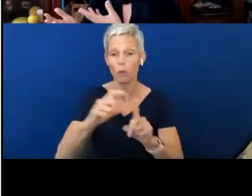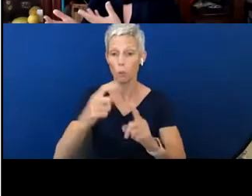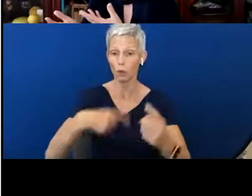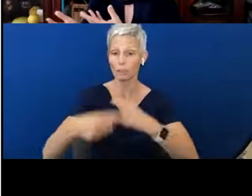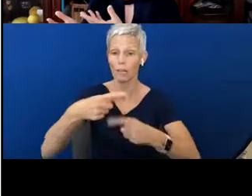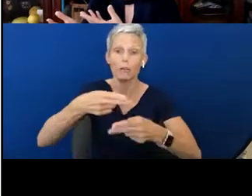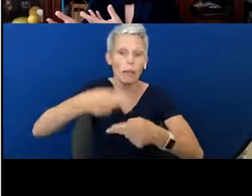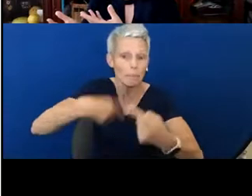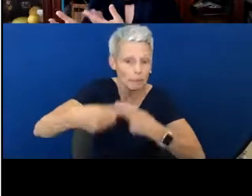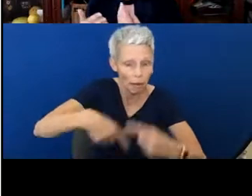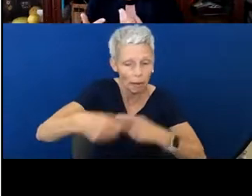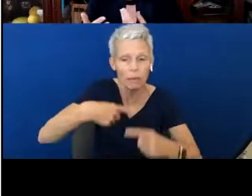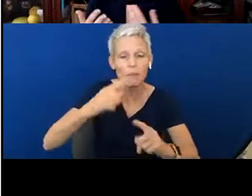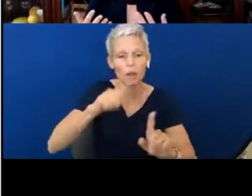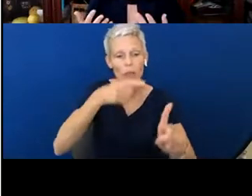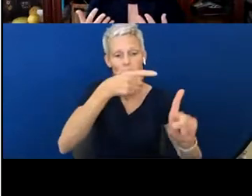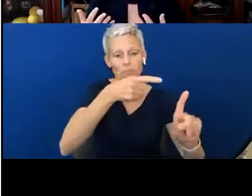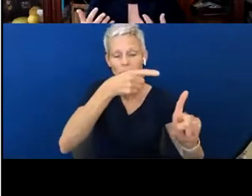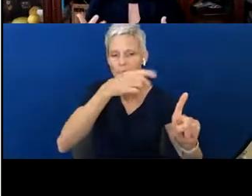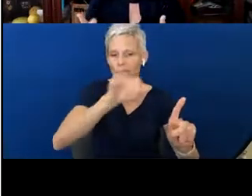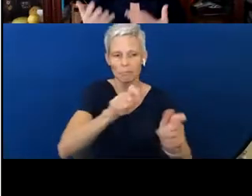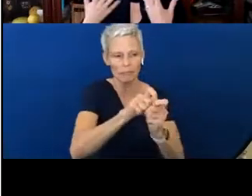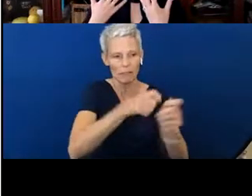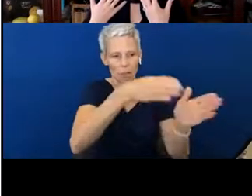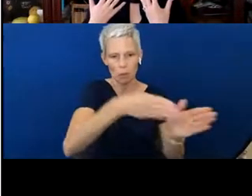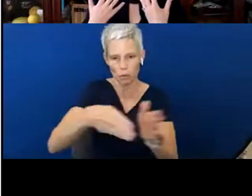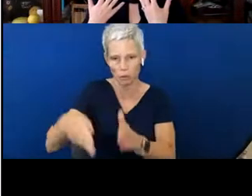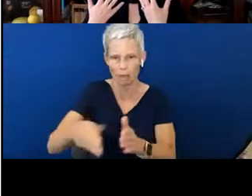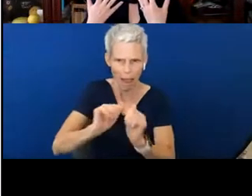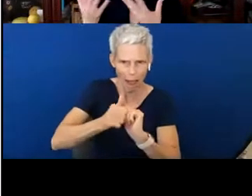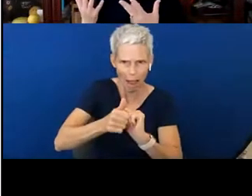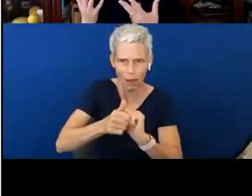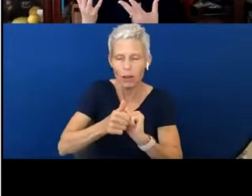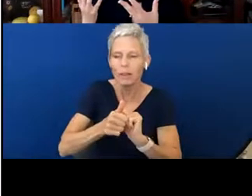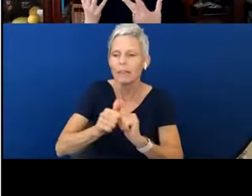for that individual. So how do we do it? It's by establishing eye contact. So our baby,